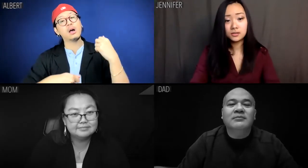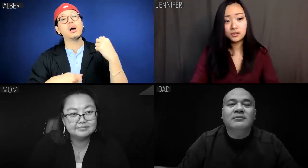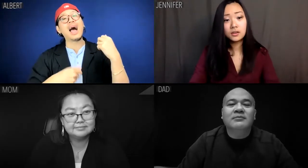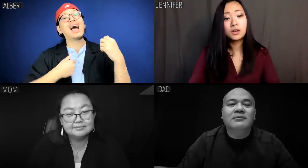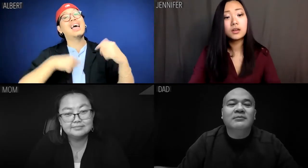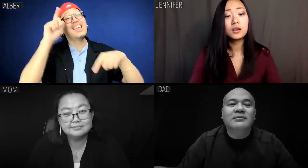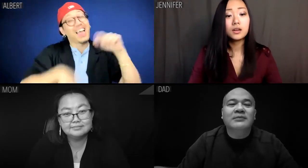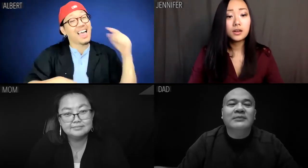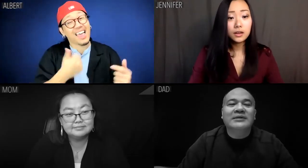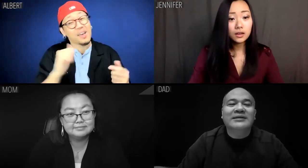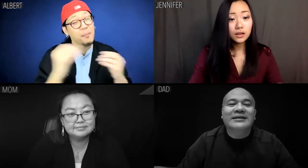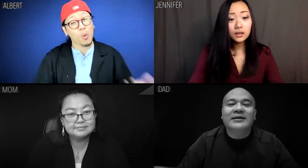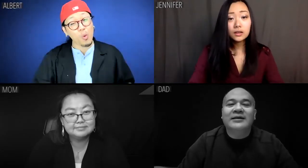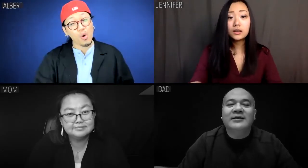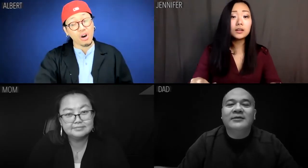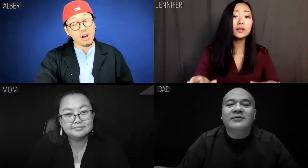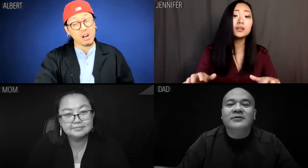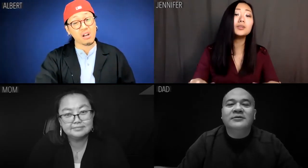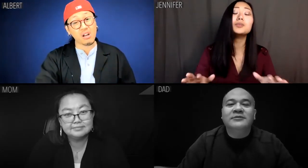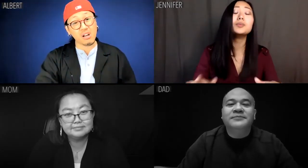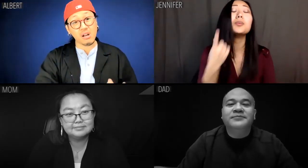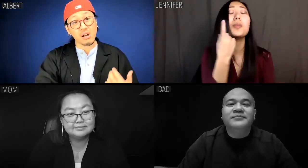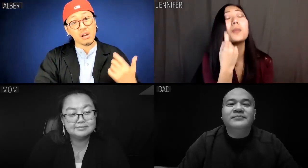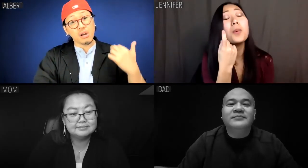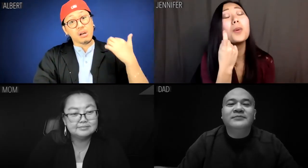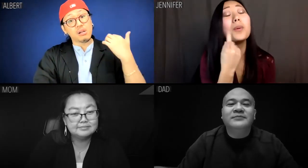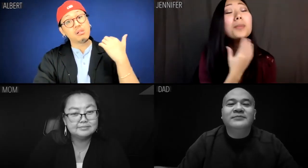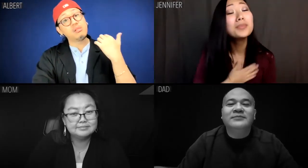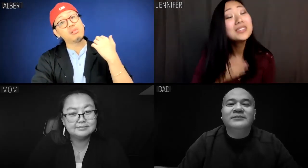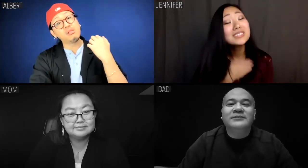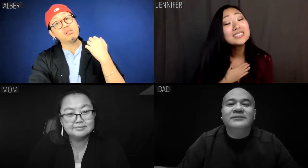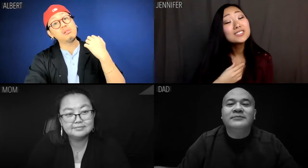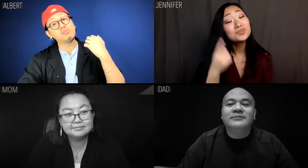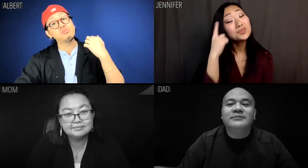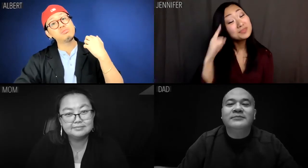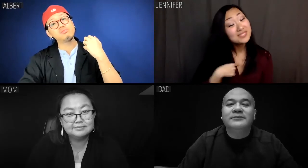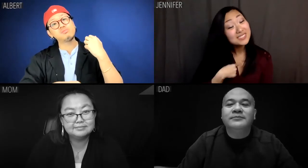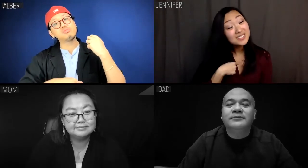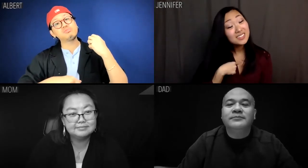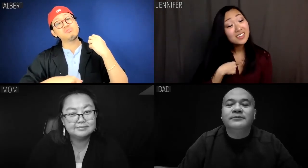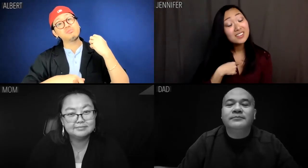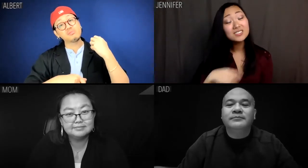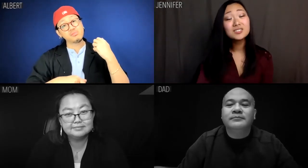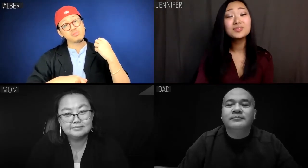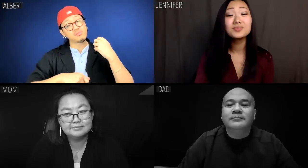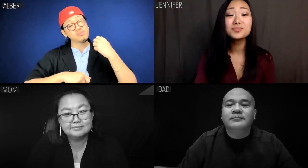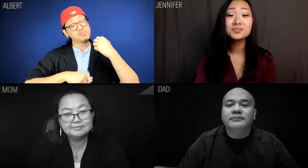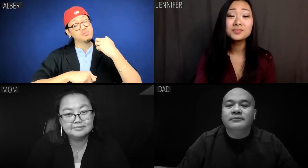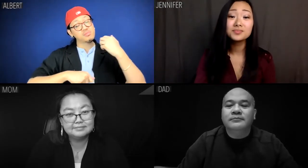Albert: I can't anymore. Jennifer: One more time, please, for me?